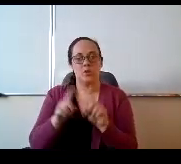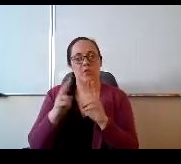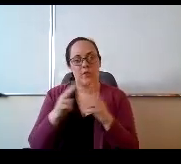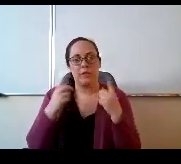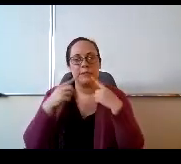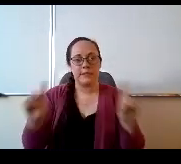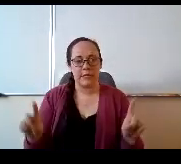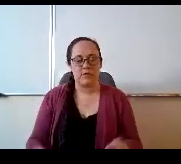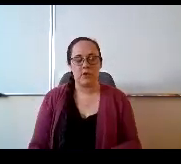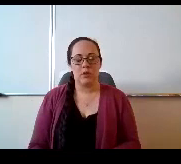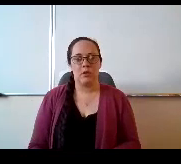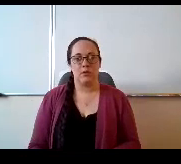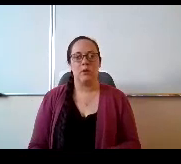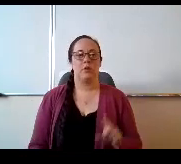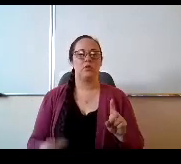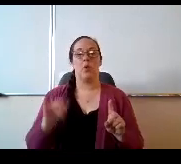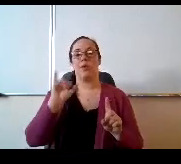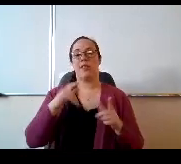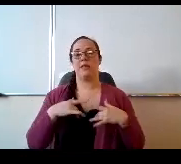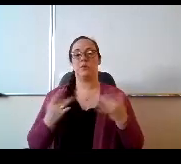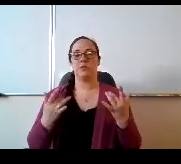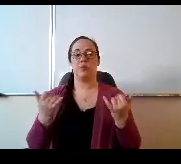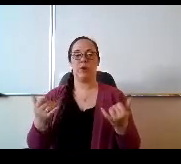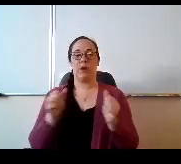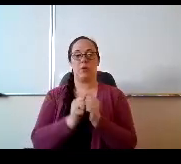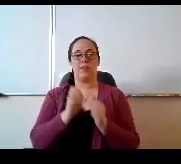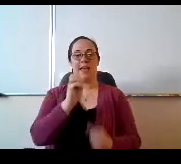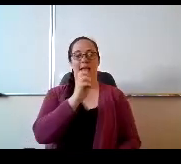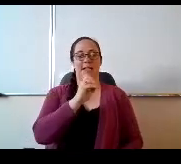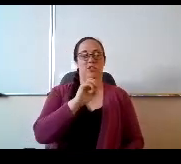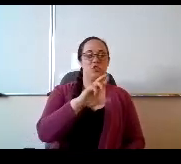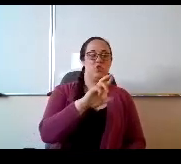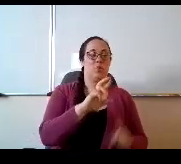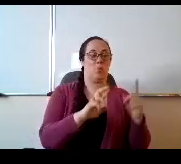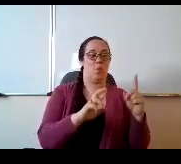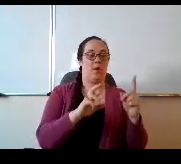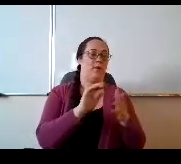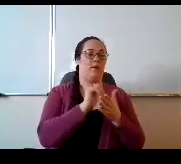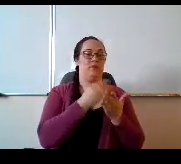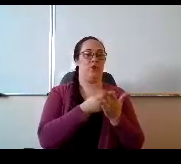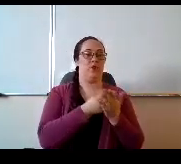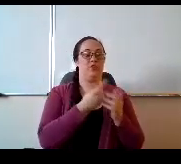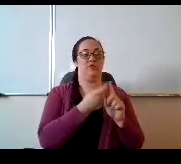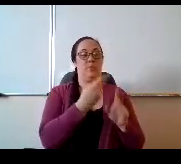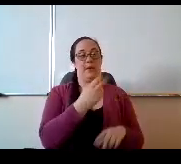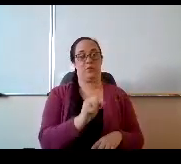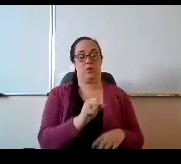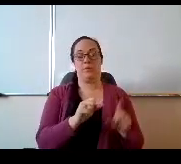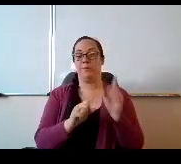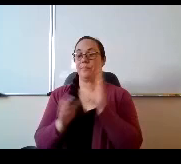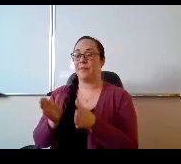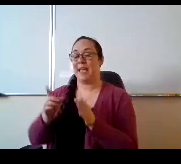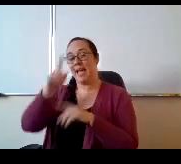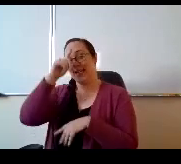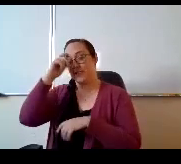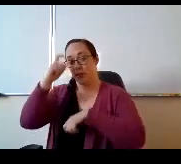so that is what's going on right now with those S or $1.00 at the high school level. Over the summer,